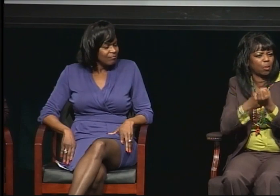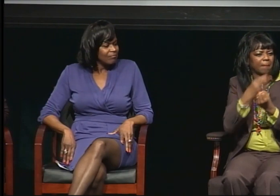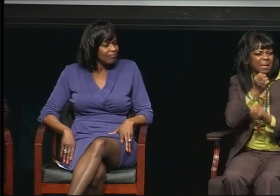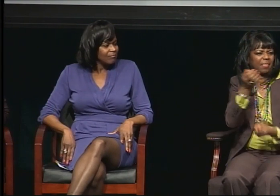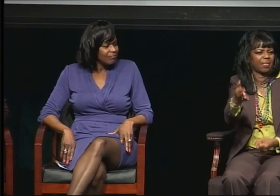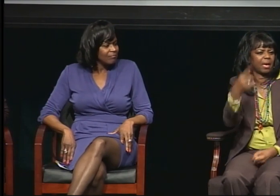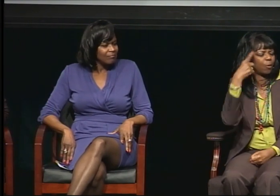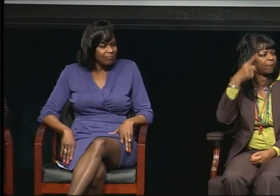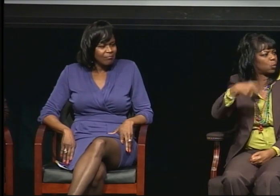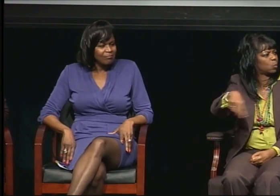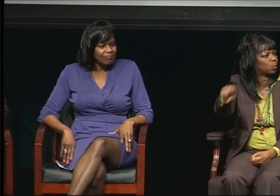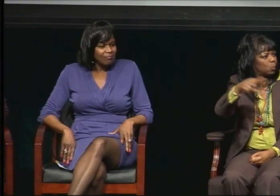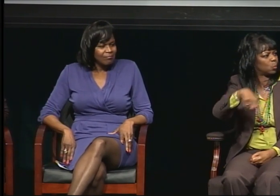And our final question.